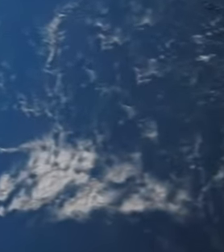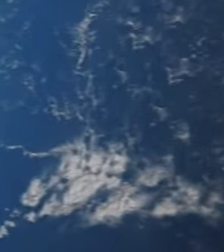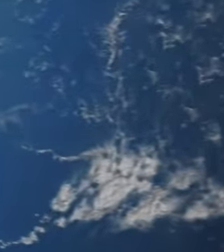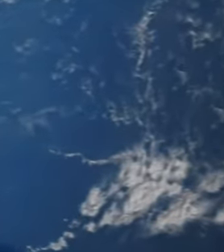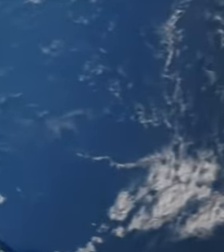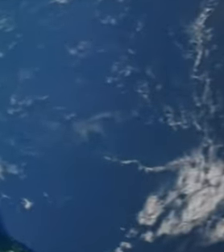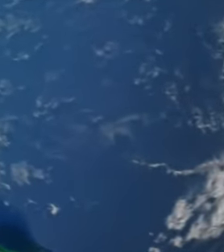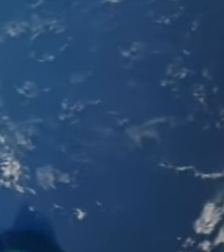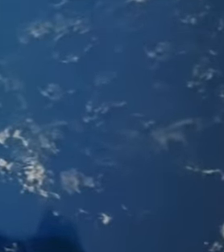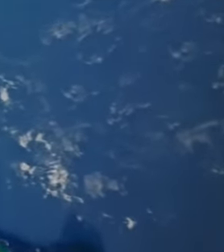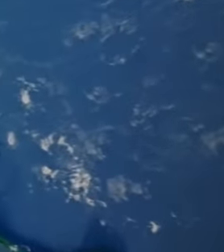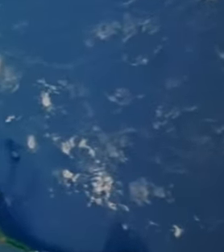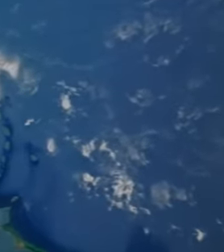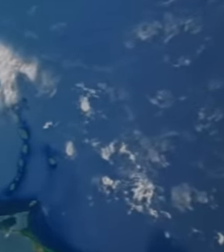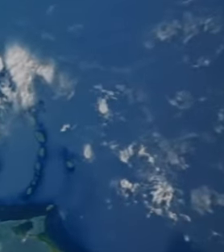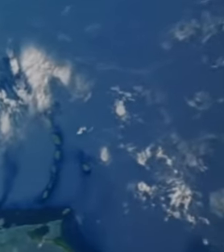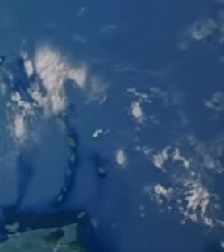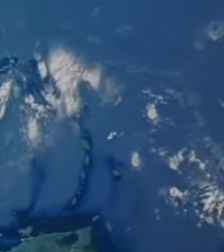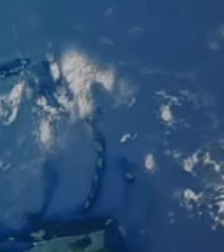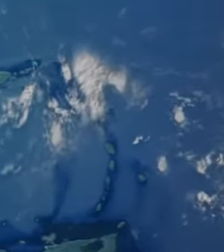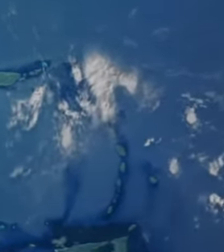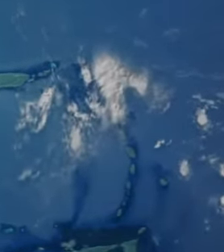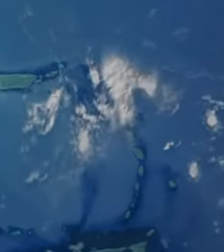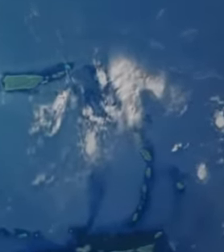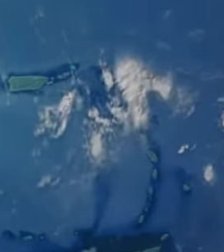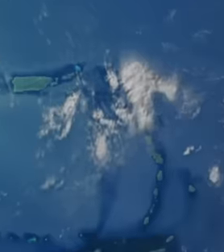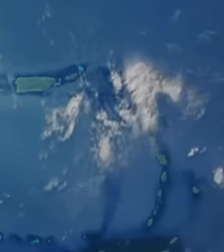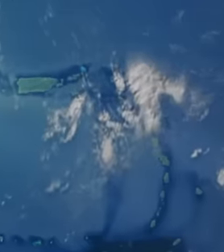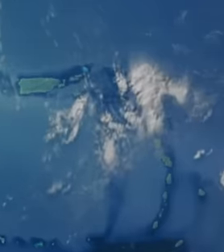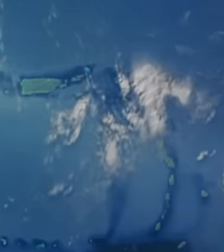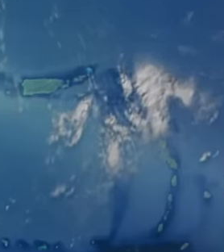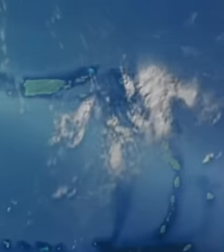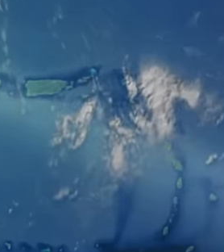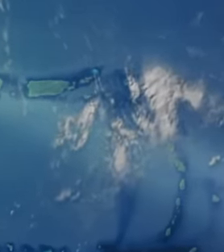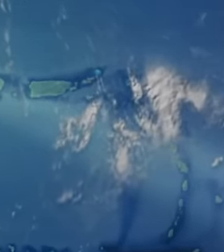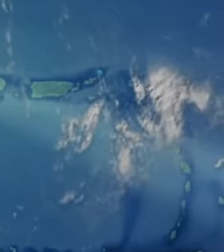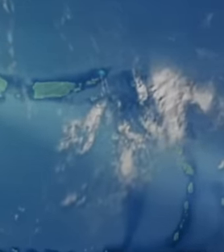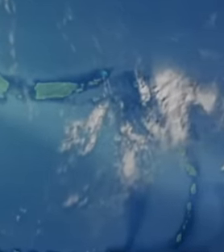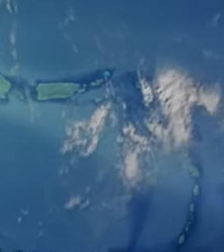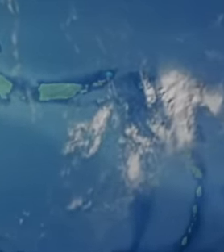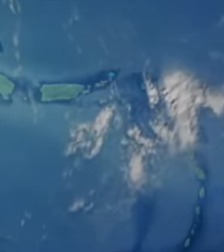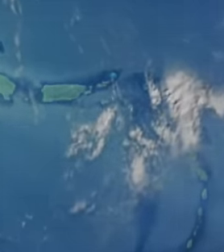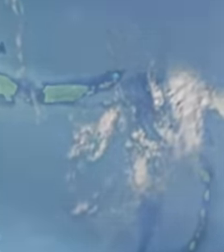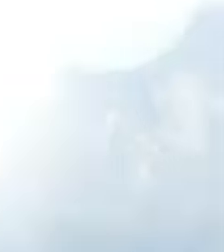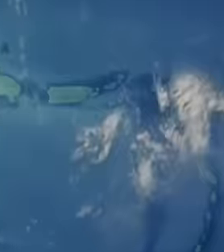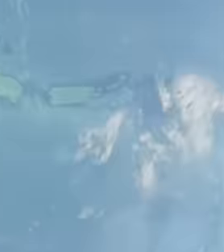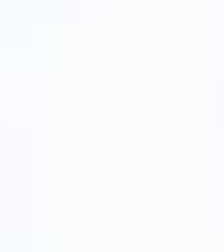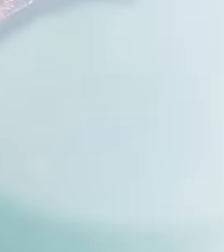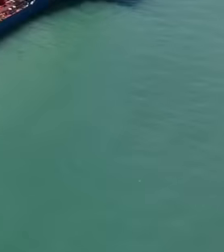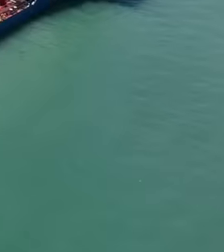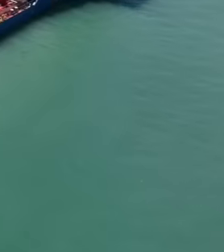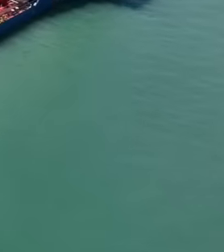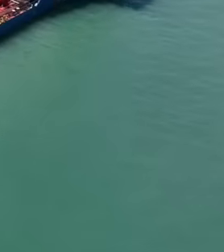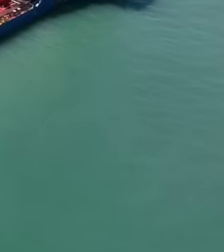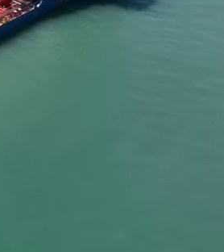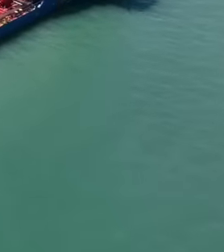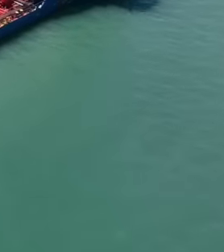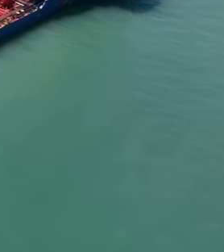backs, Cuba has always been helped and it is being seen if